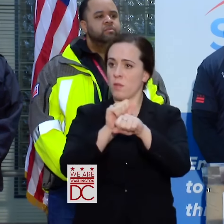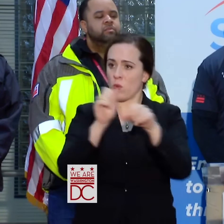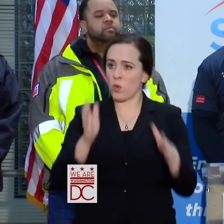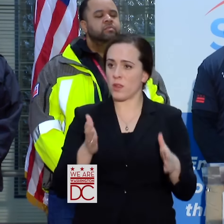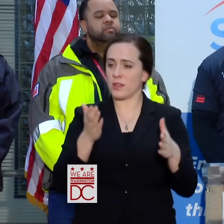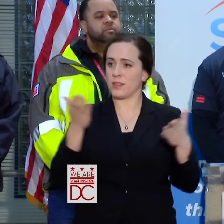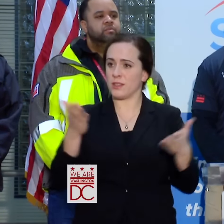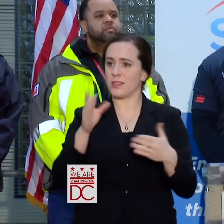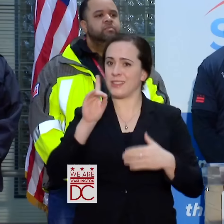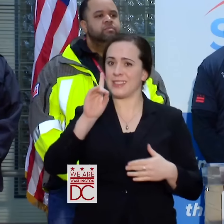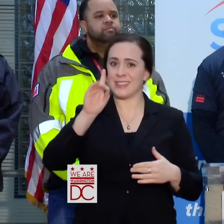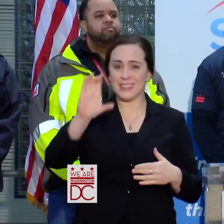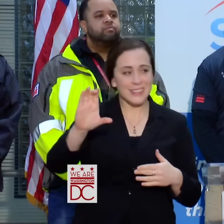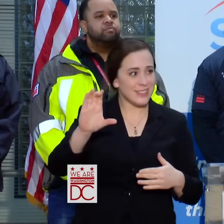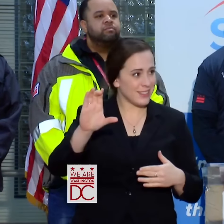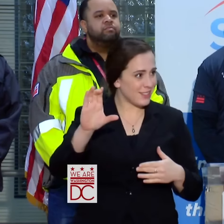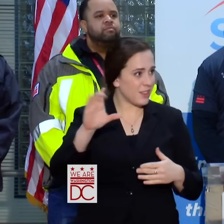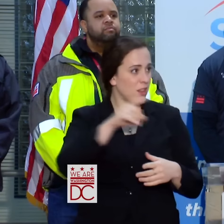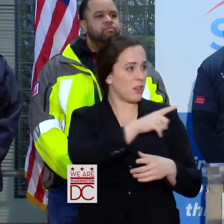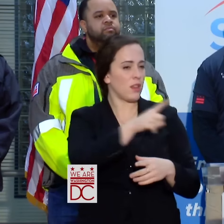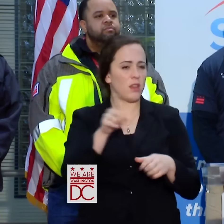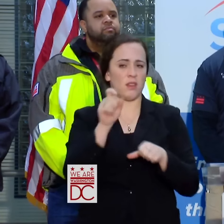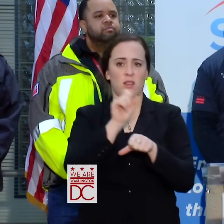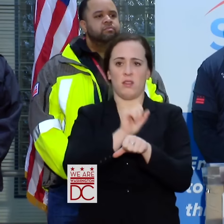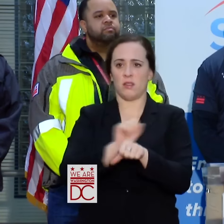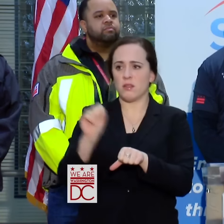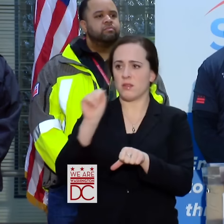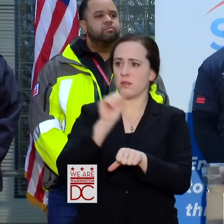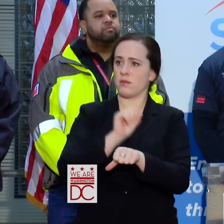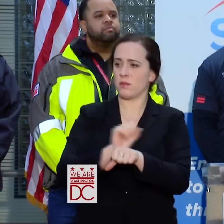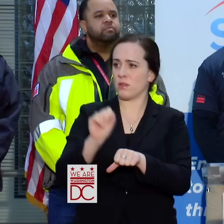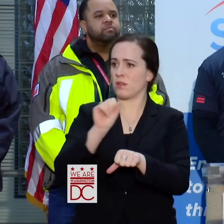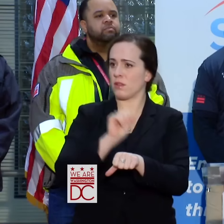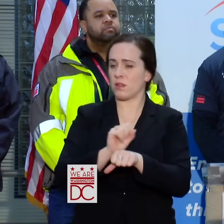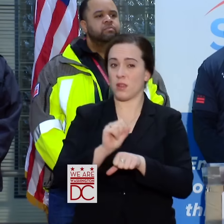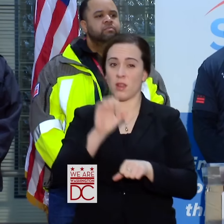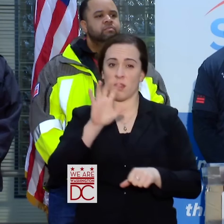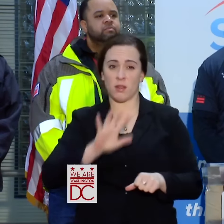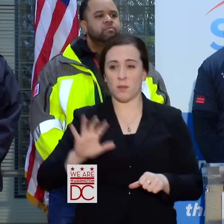OF COLUMBIA WHO HAVE BEEN WORKING ON 12-HOUR SHIFTS.